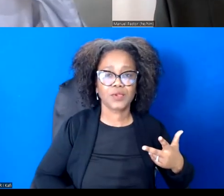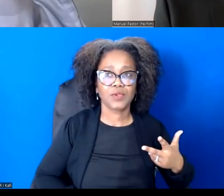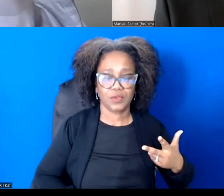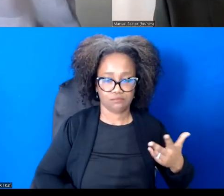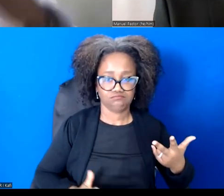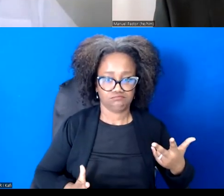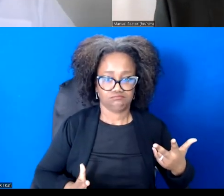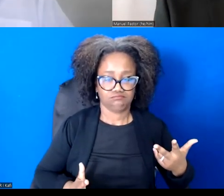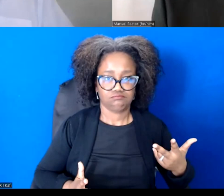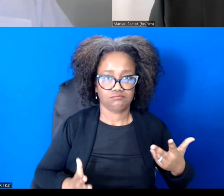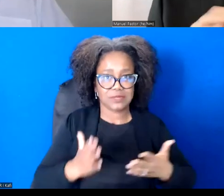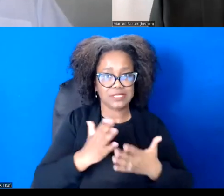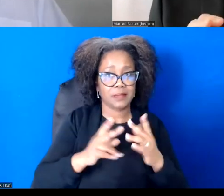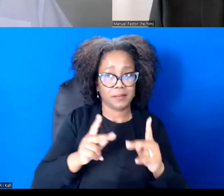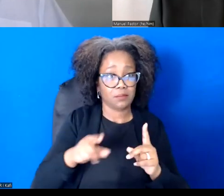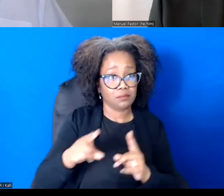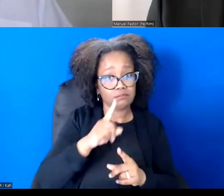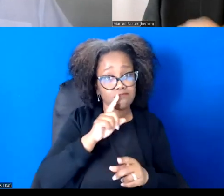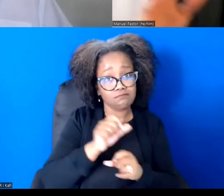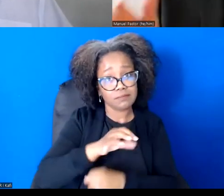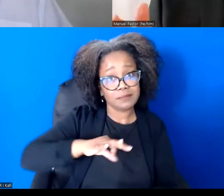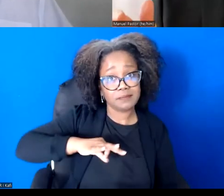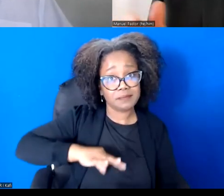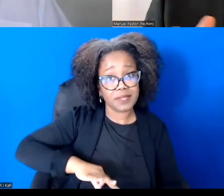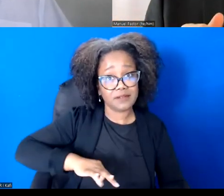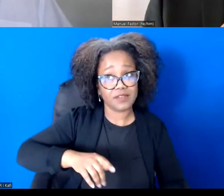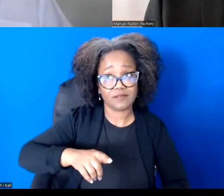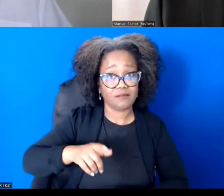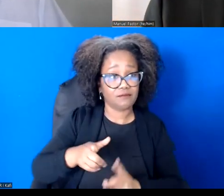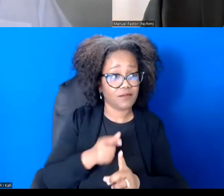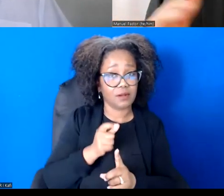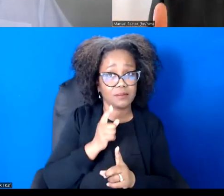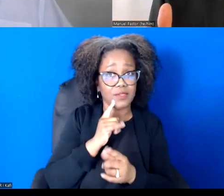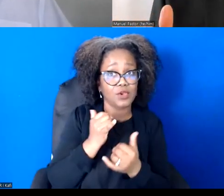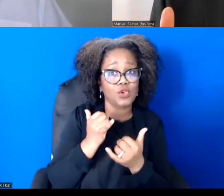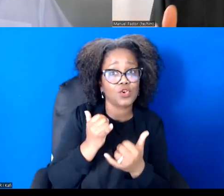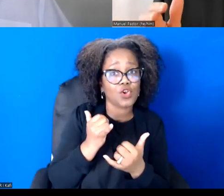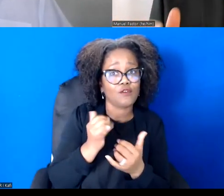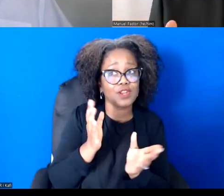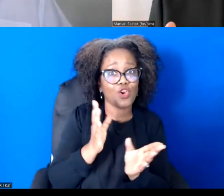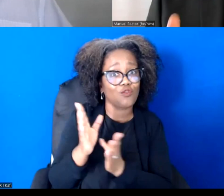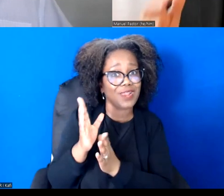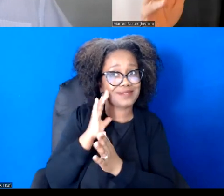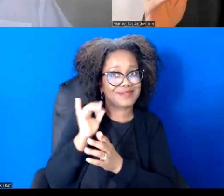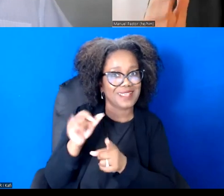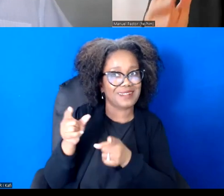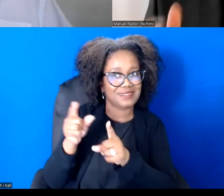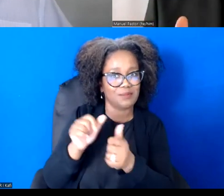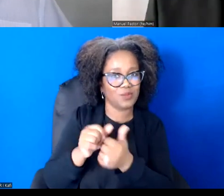people do benefit from the current constellation or the current arrangements, and because of